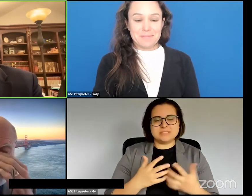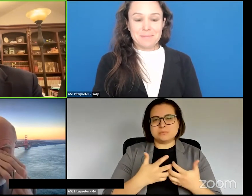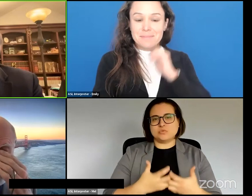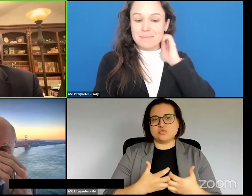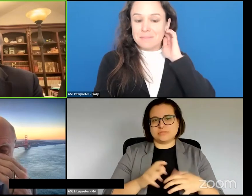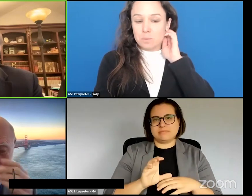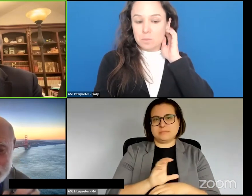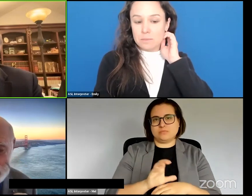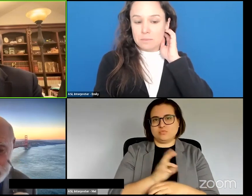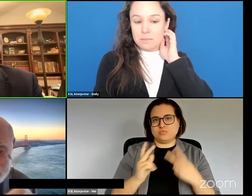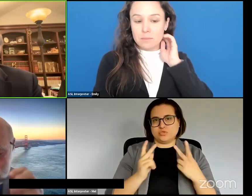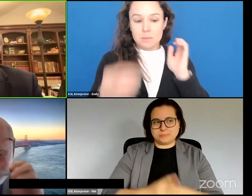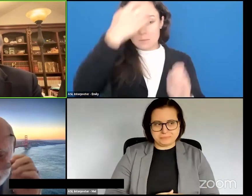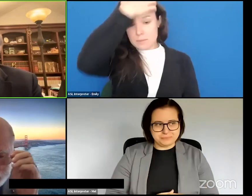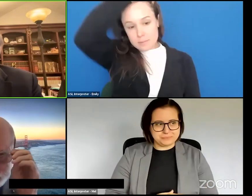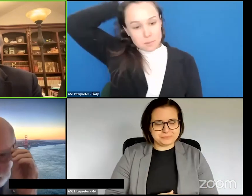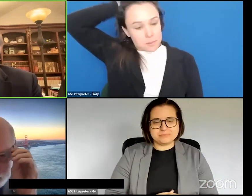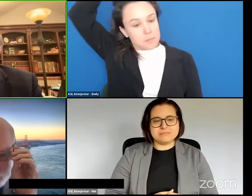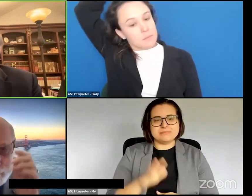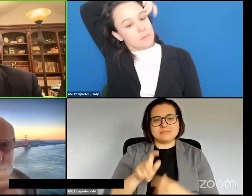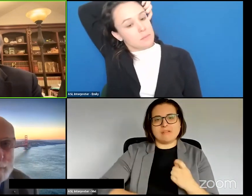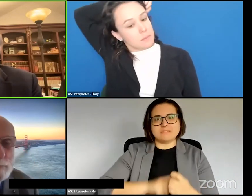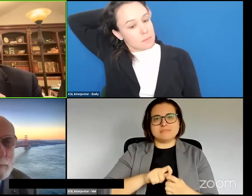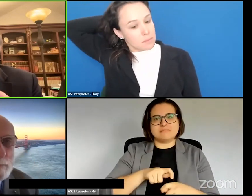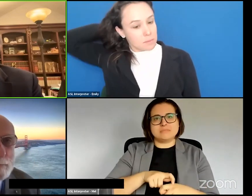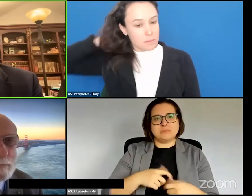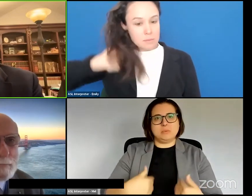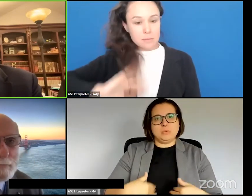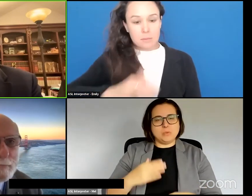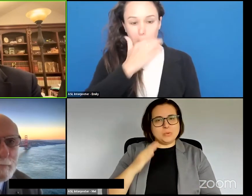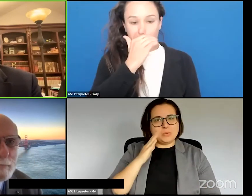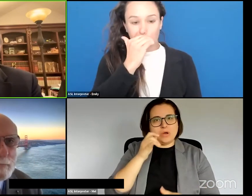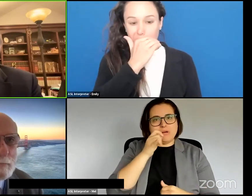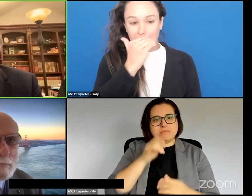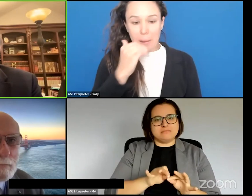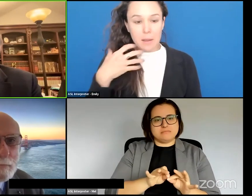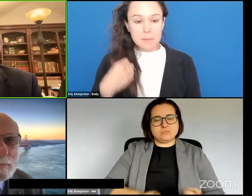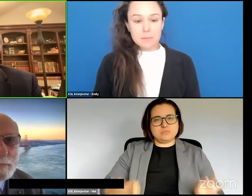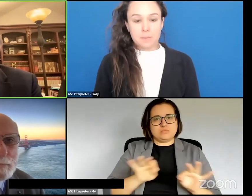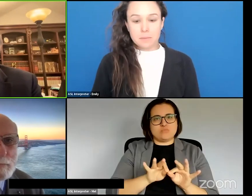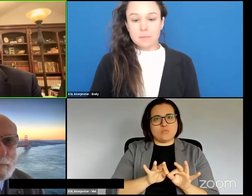to be really a key technology for some of the types of things we want to do.